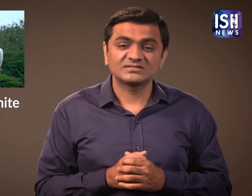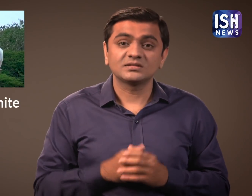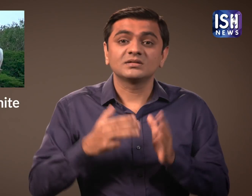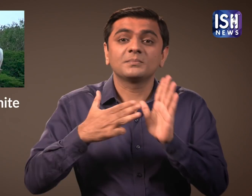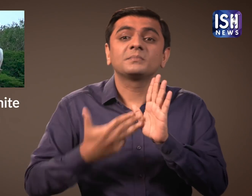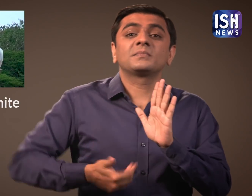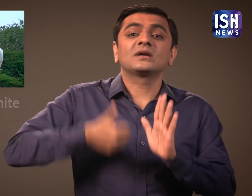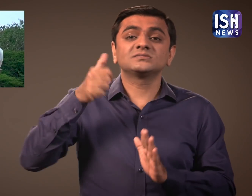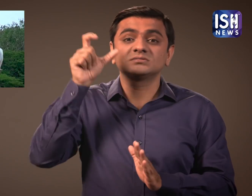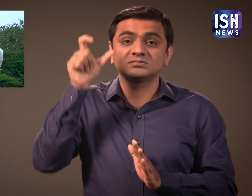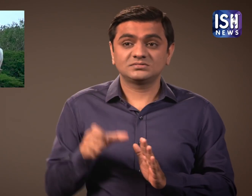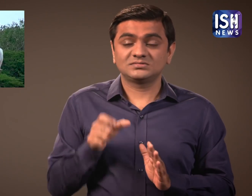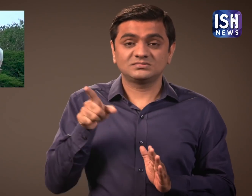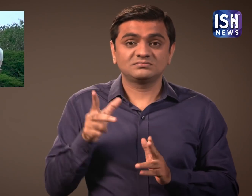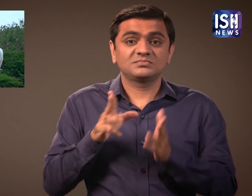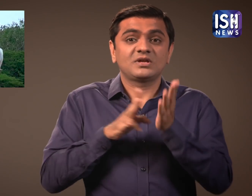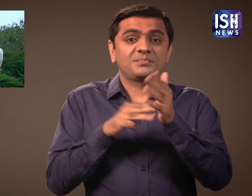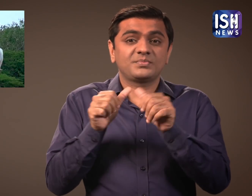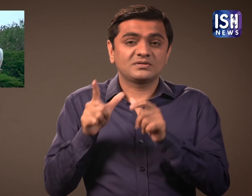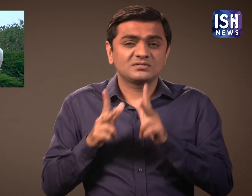Mohammed Ahmednoor who is the manager said